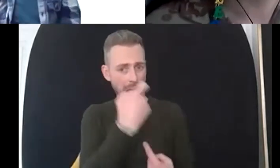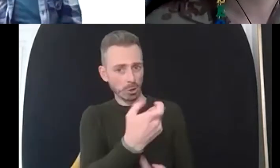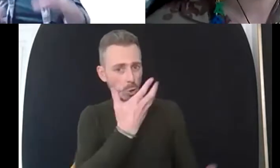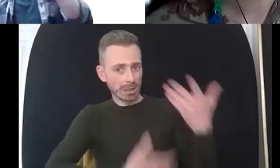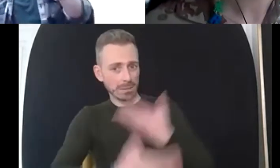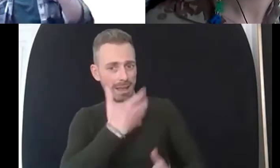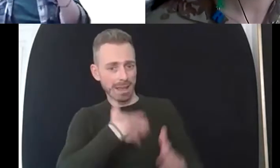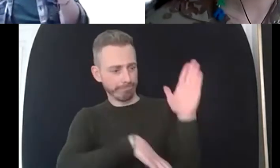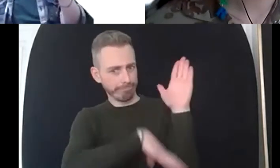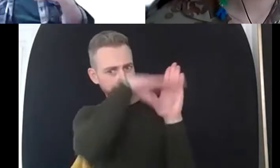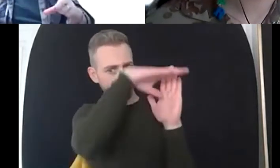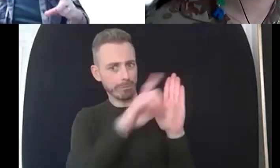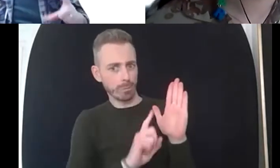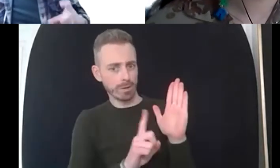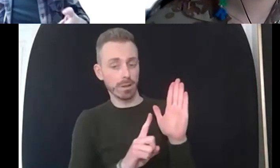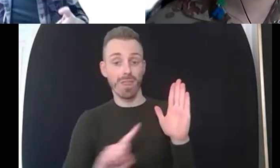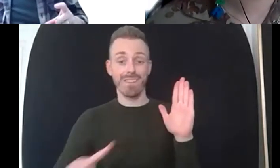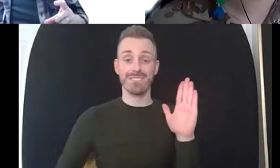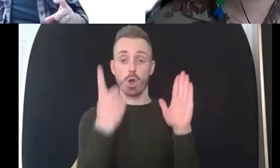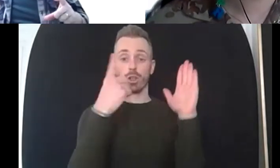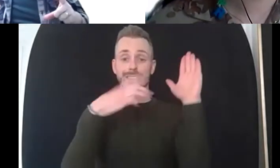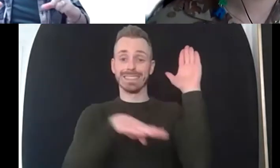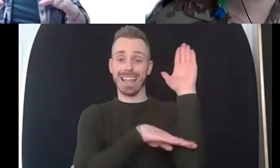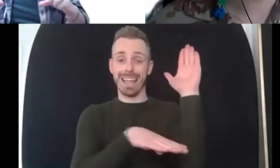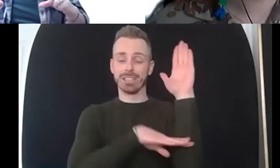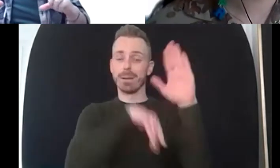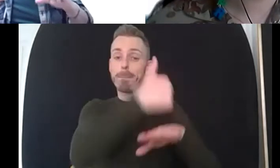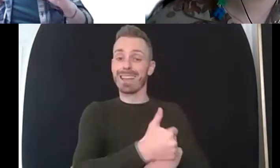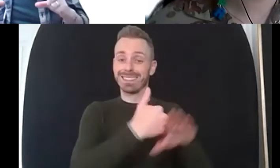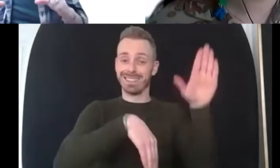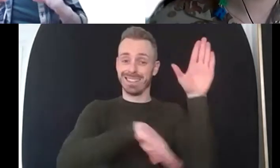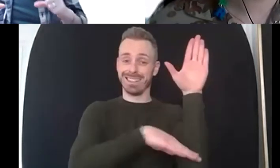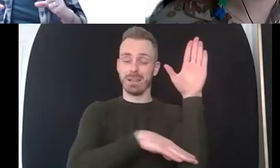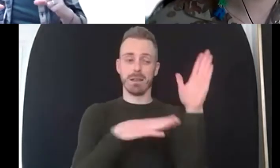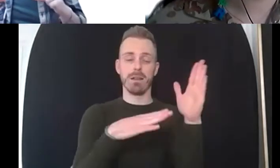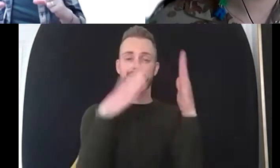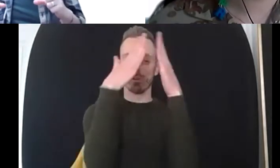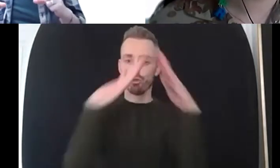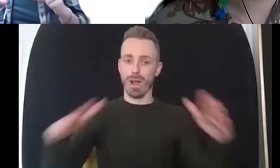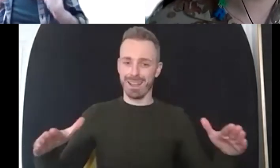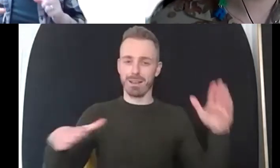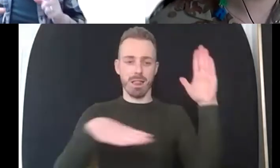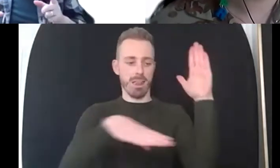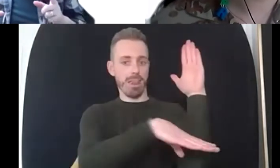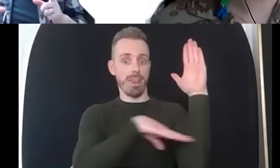so that first that first stage um is and and i think often it's something that is forgotten